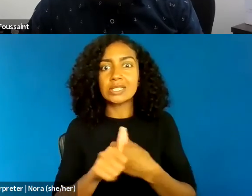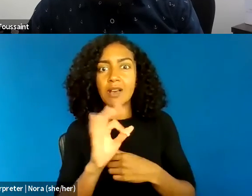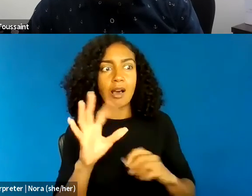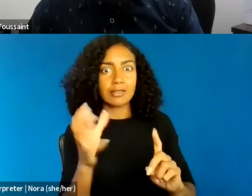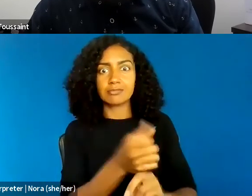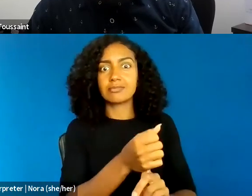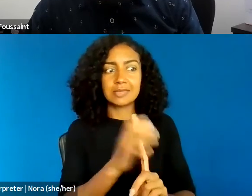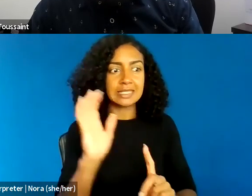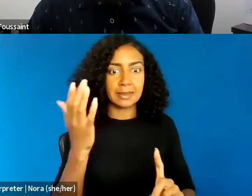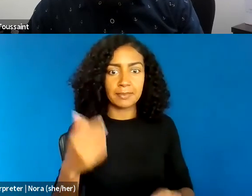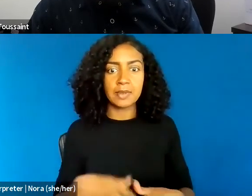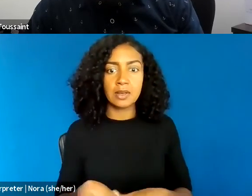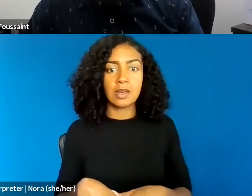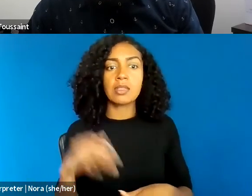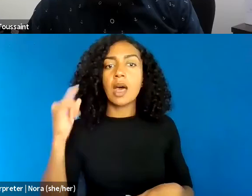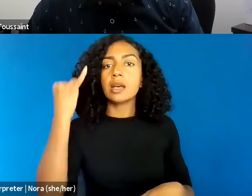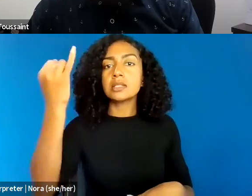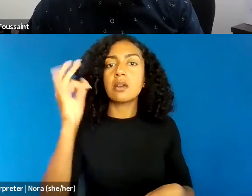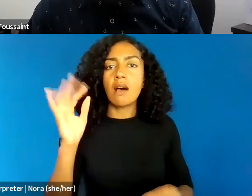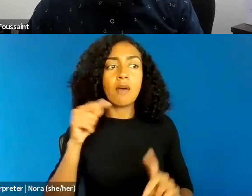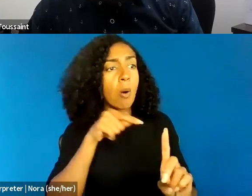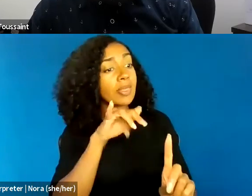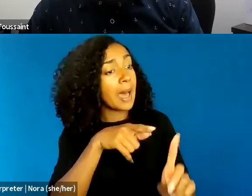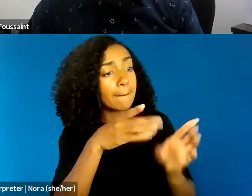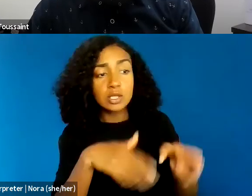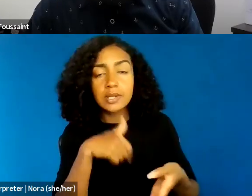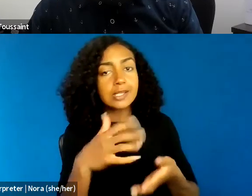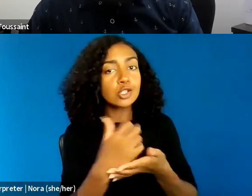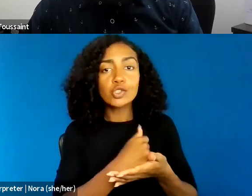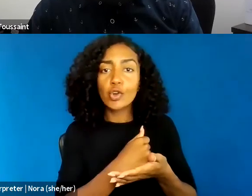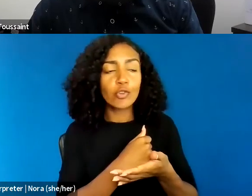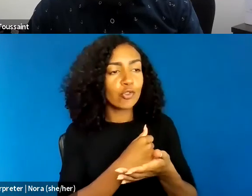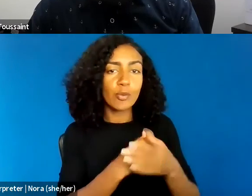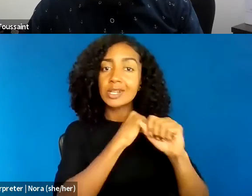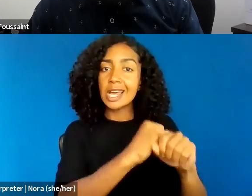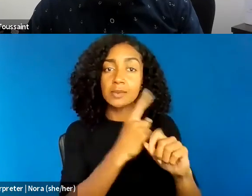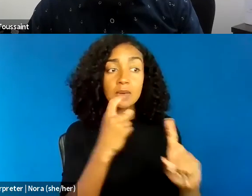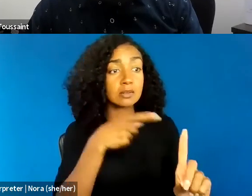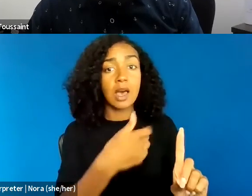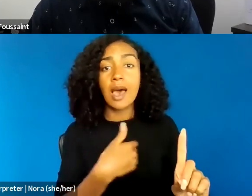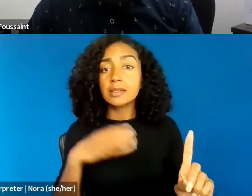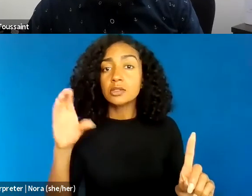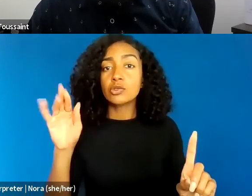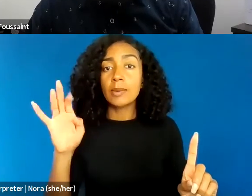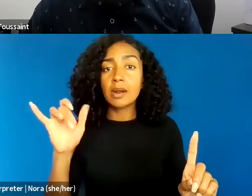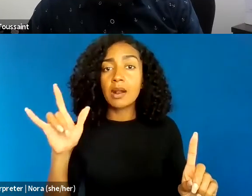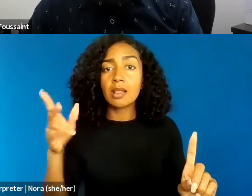oh well, this person doesn't deserve protection because this person has a criminal history, might also fall to the wayside.